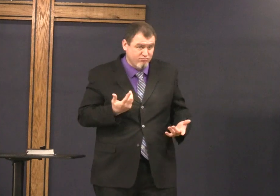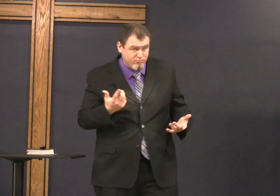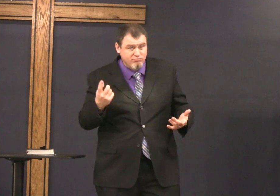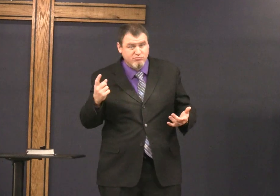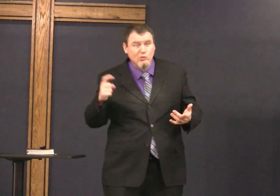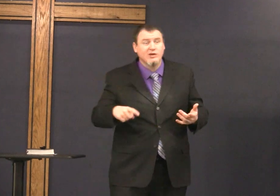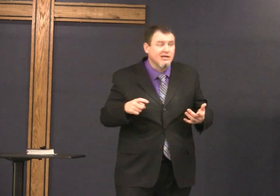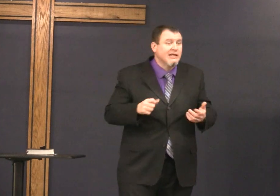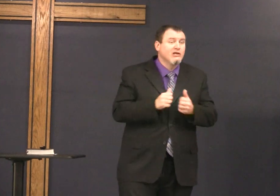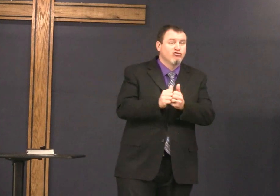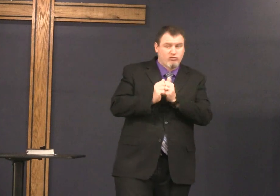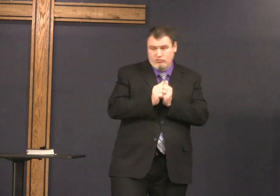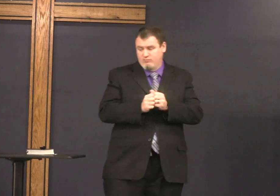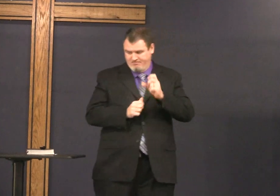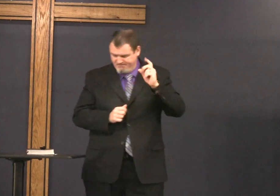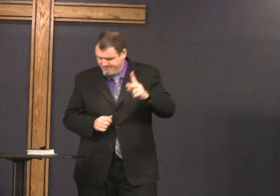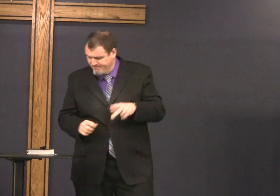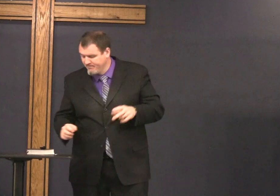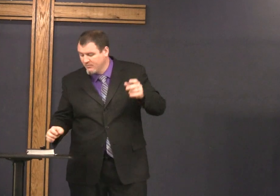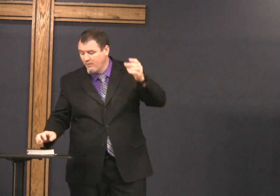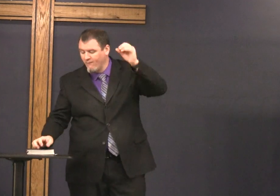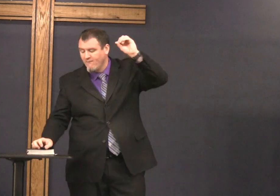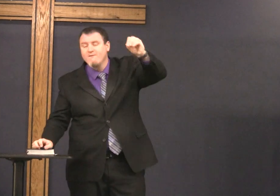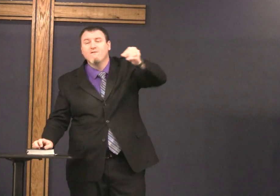I cherish you and I can't do this alone we need to do this together